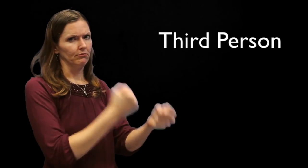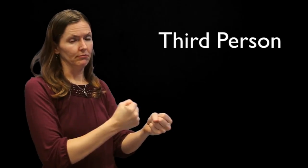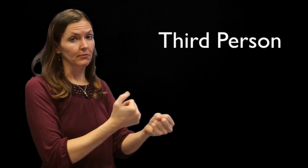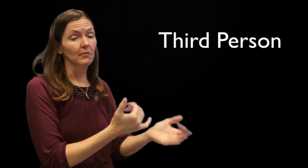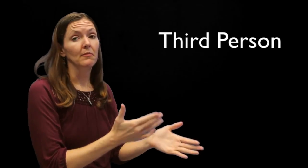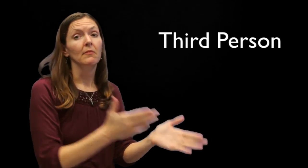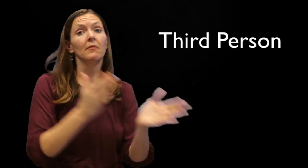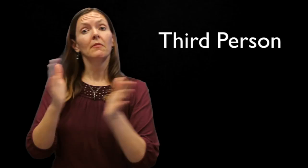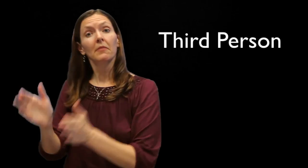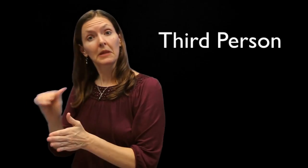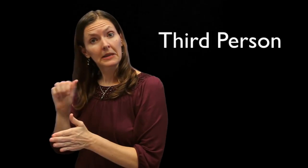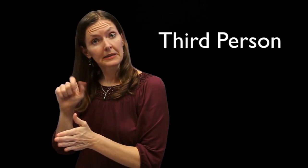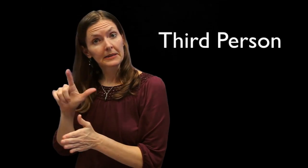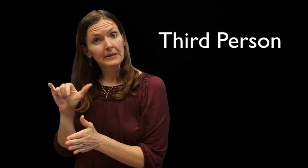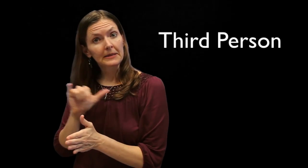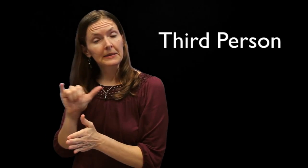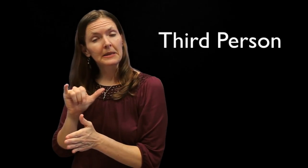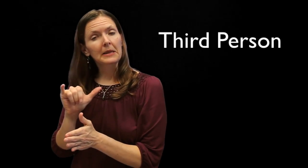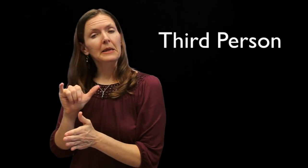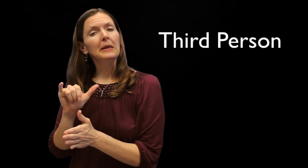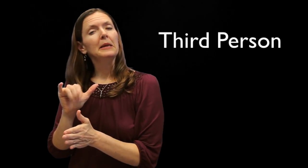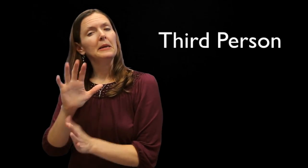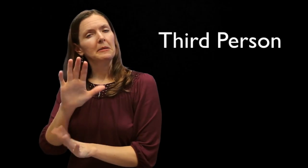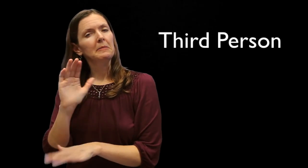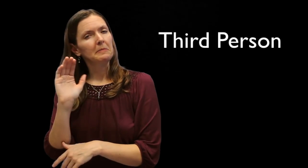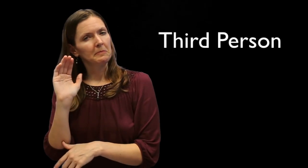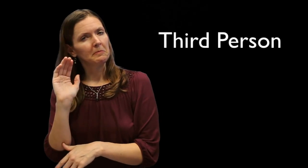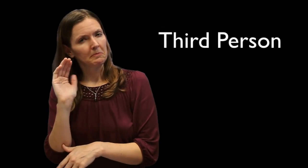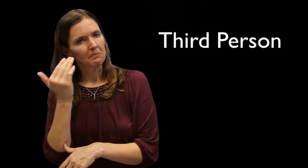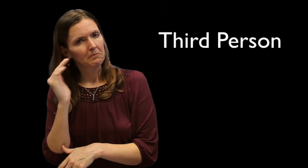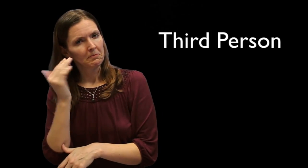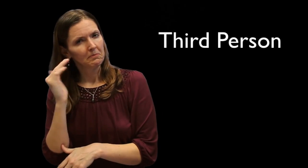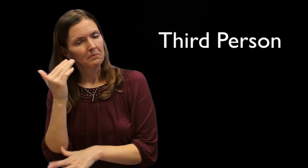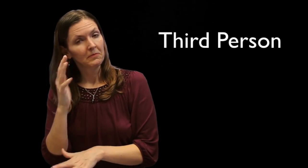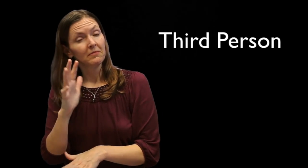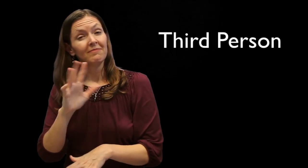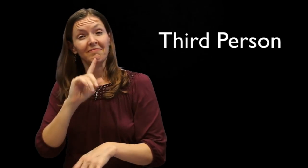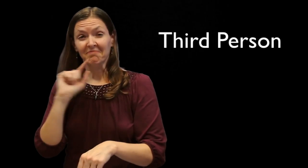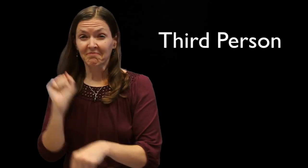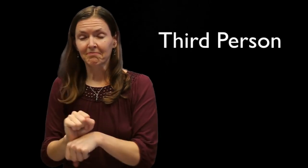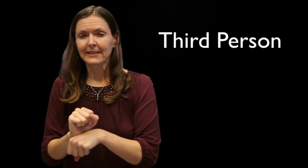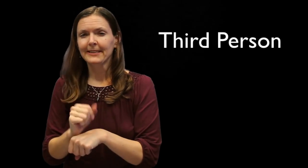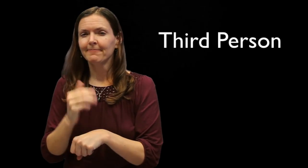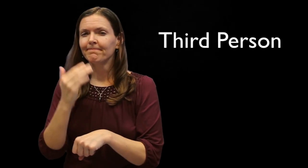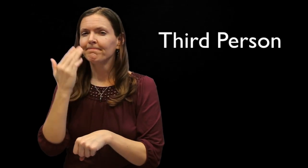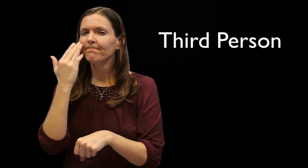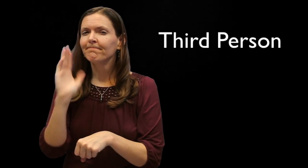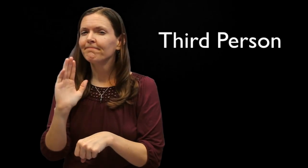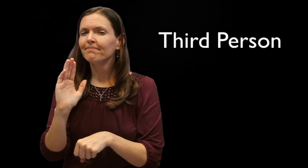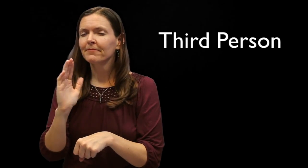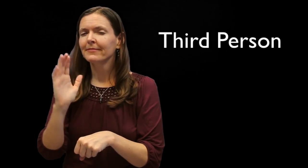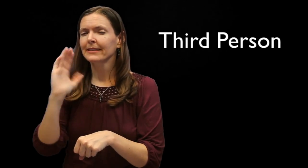discourse in English. Now, the same principle appears to apply to ASL too, but we don't know for sure.